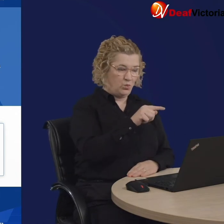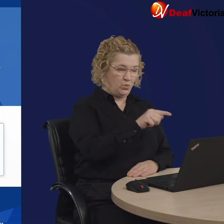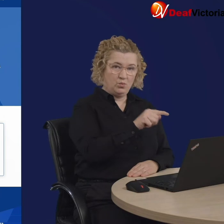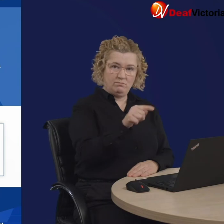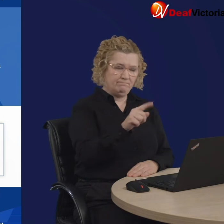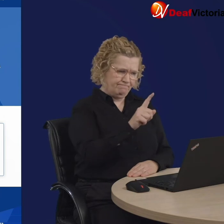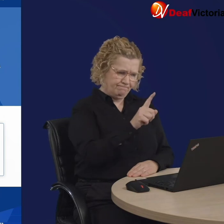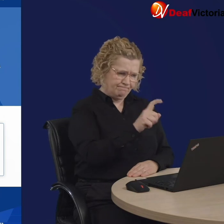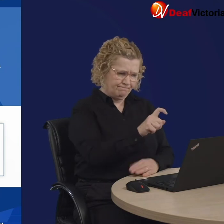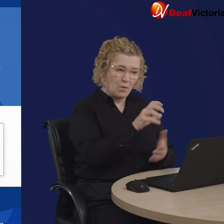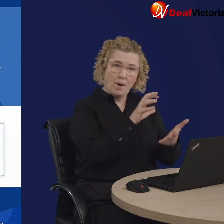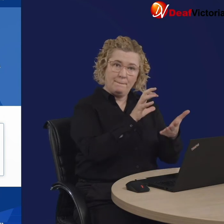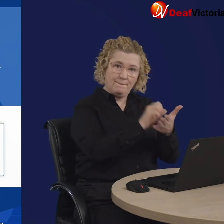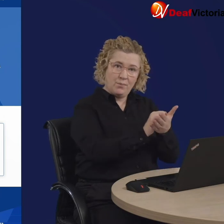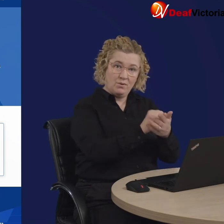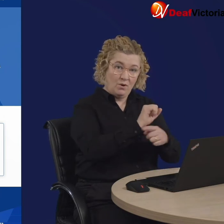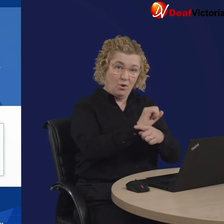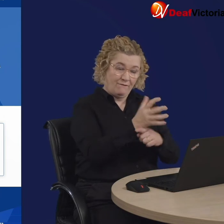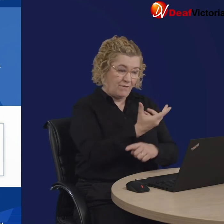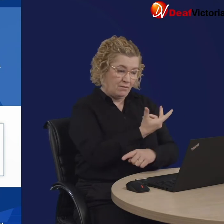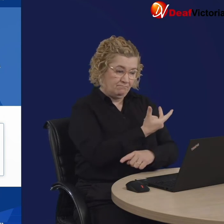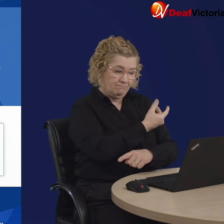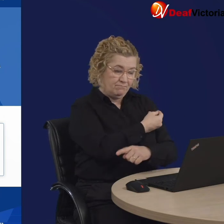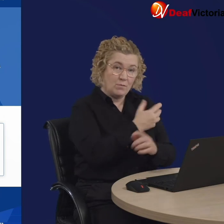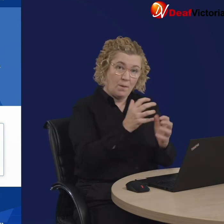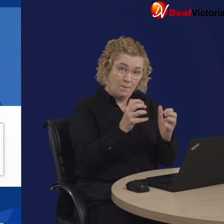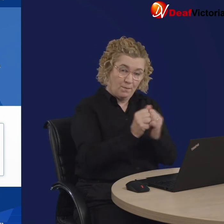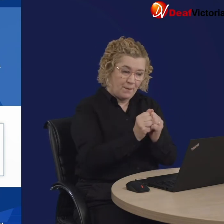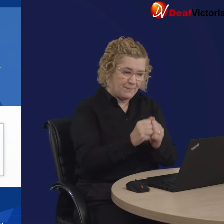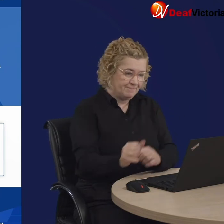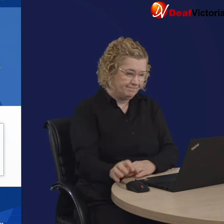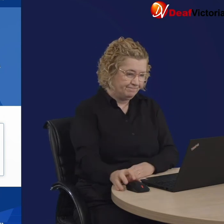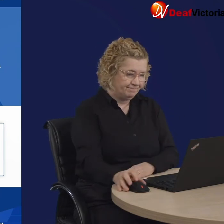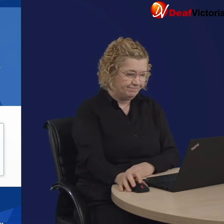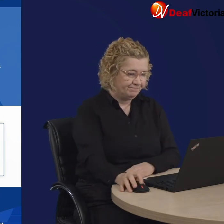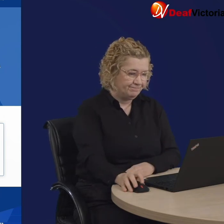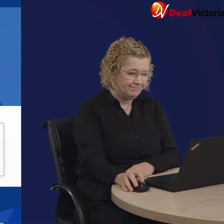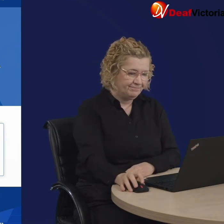To start, click "Book a COVID-19 vaccination appointment."